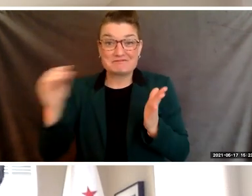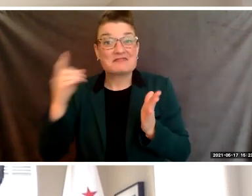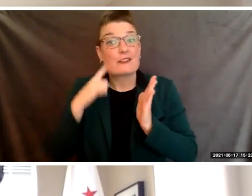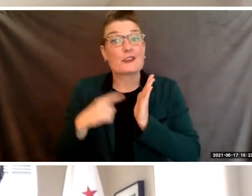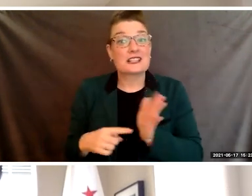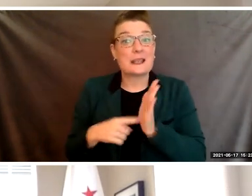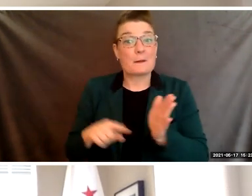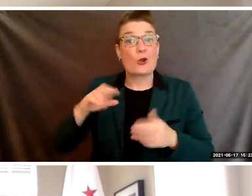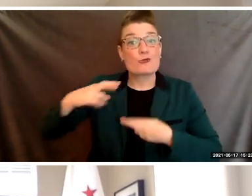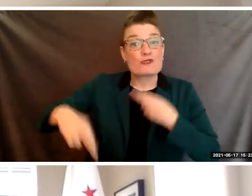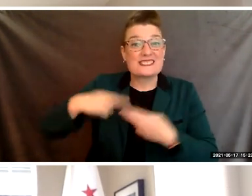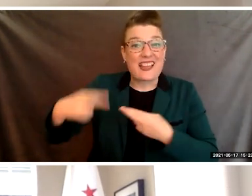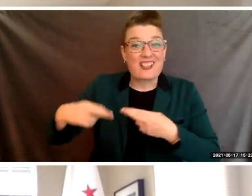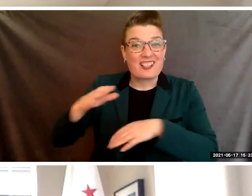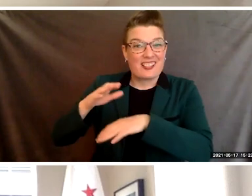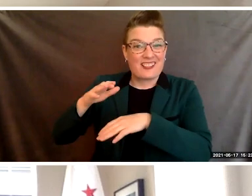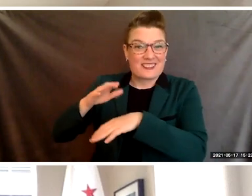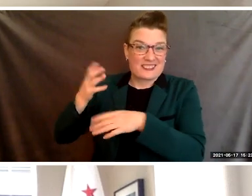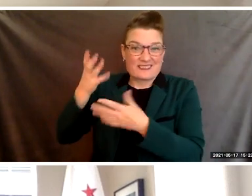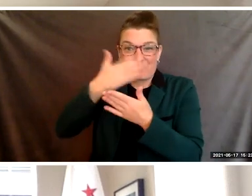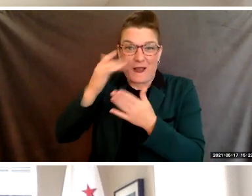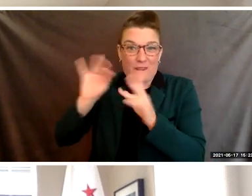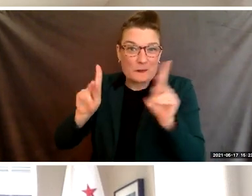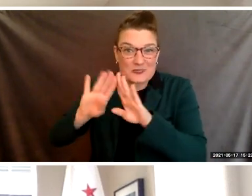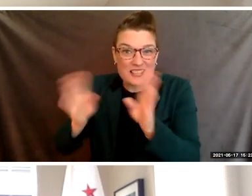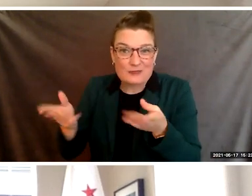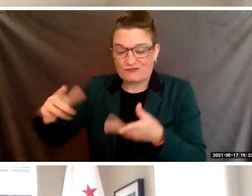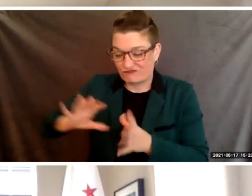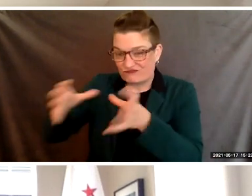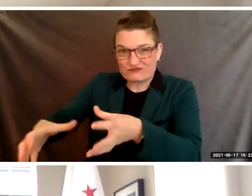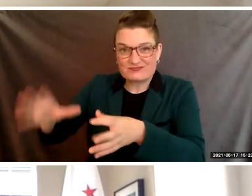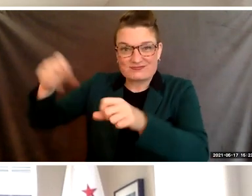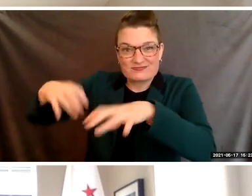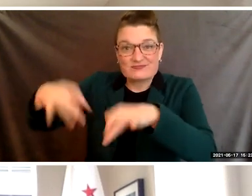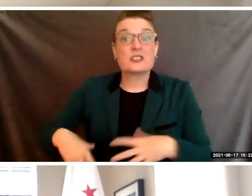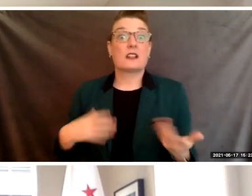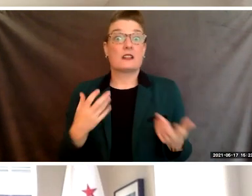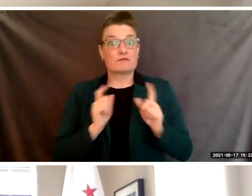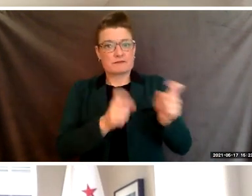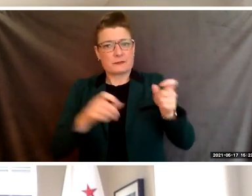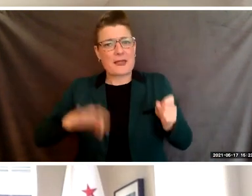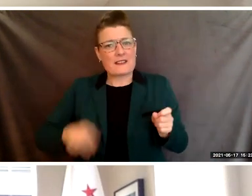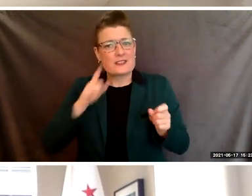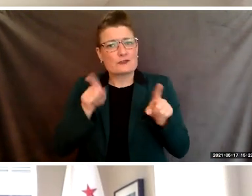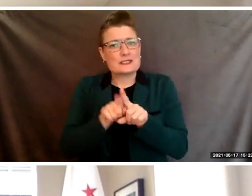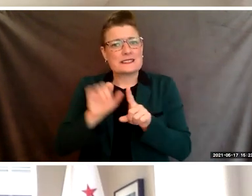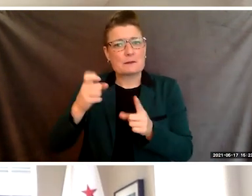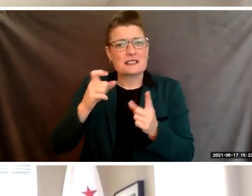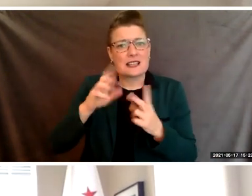benefits for same-sex couples, and at divesting from foreign governments in fossil fuel companies.